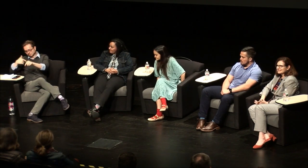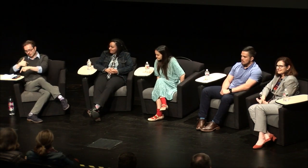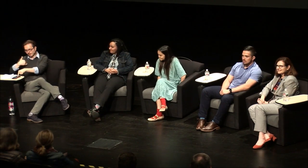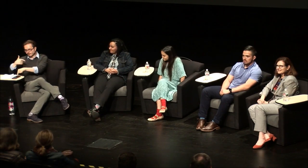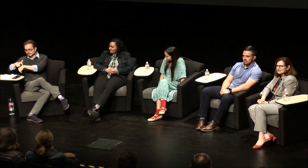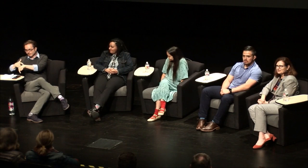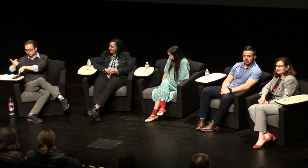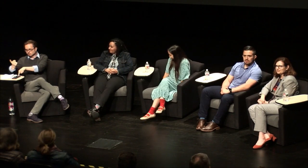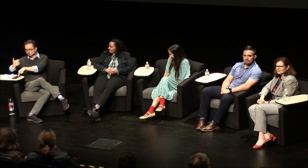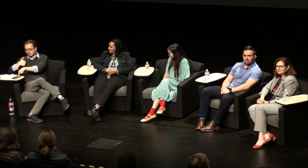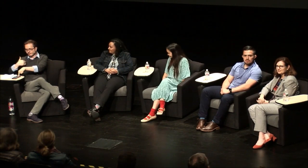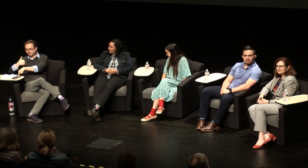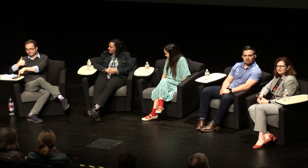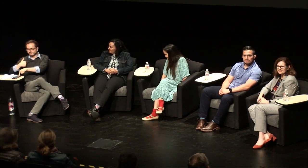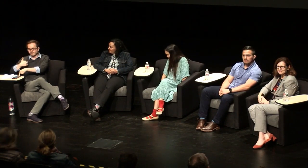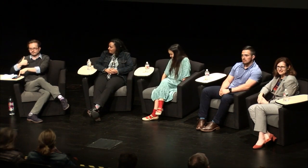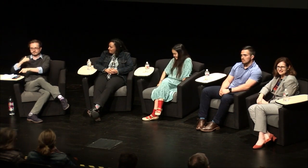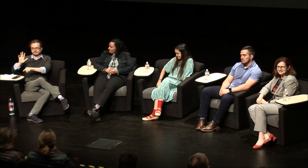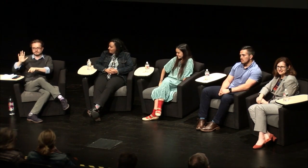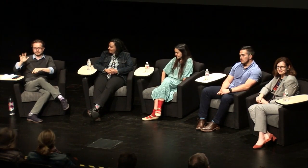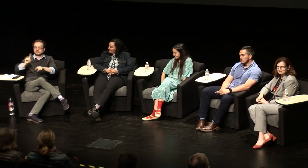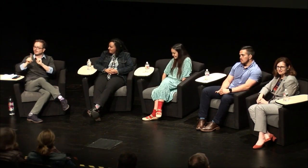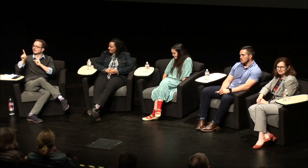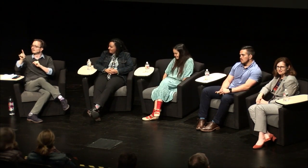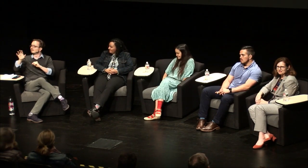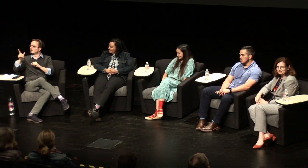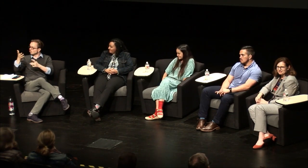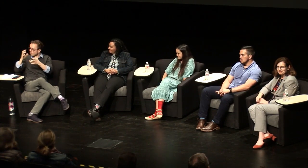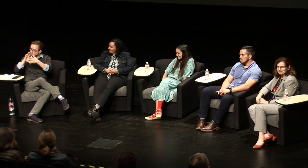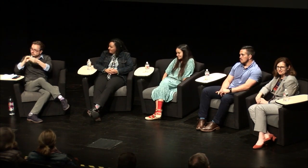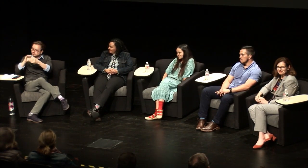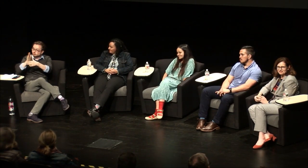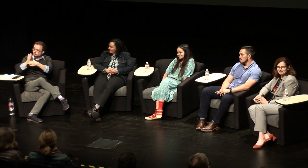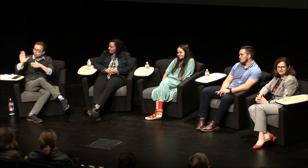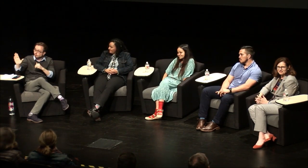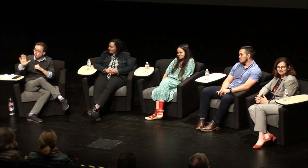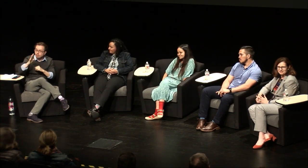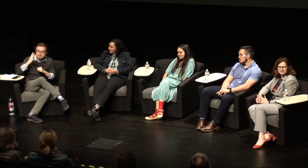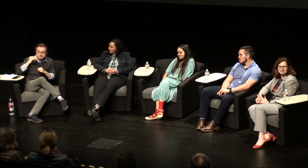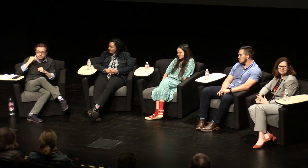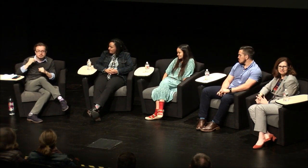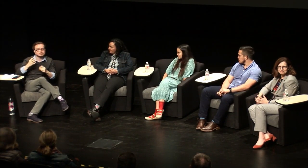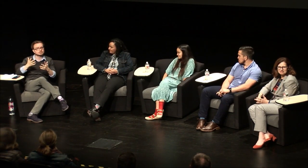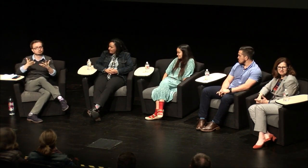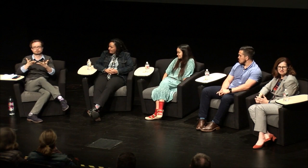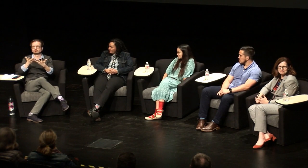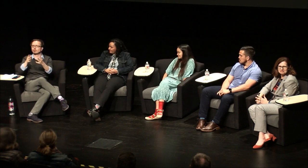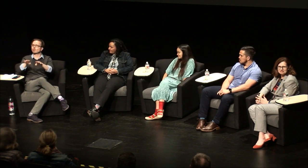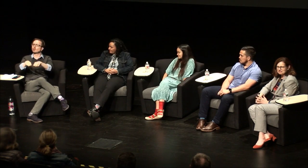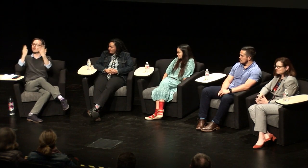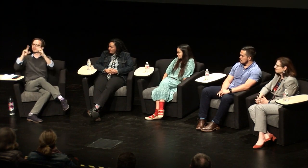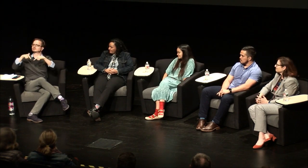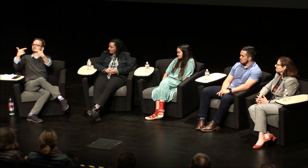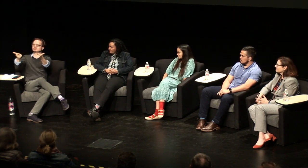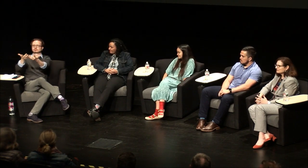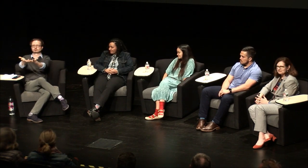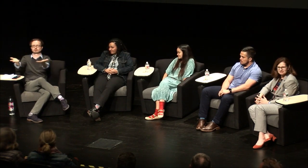three minutes I got a timer here I will use it no but really if anyone wants to share your story your experience you know open the